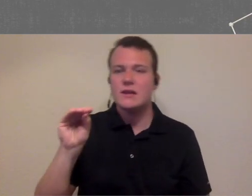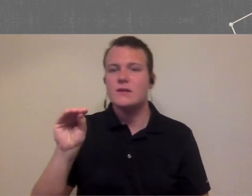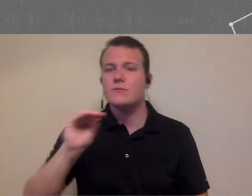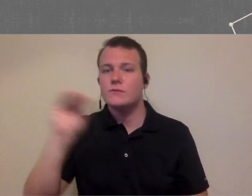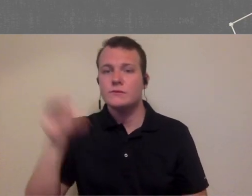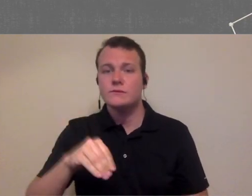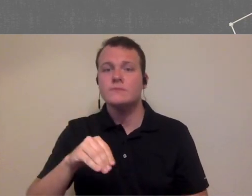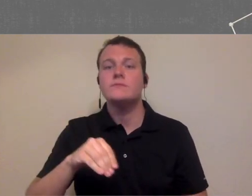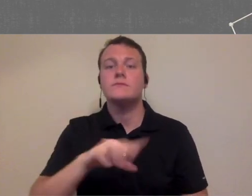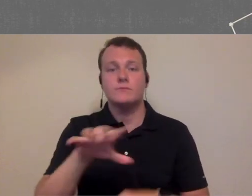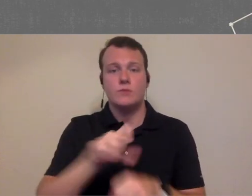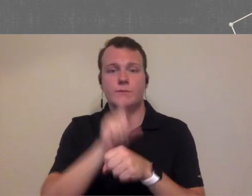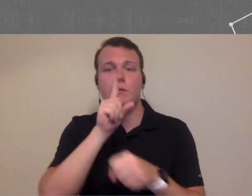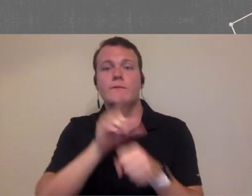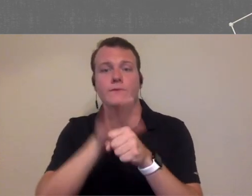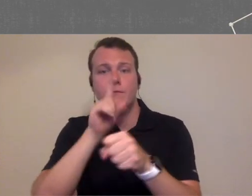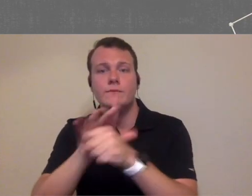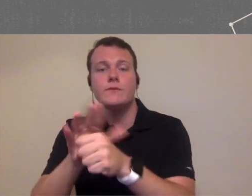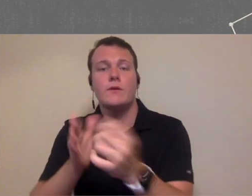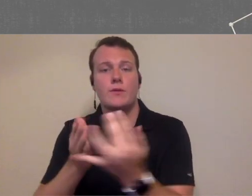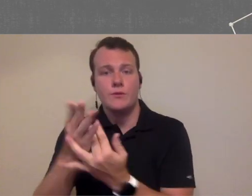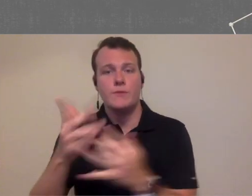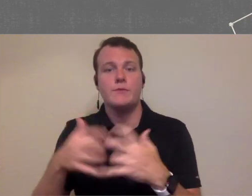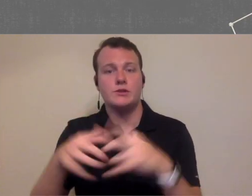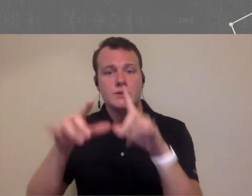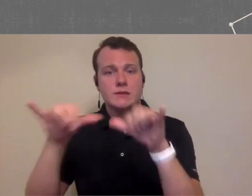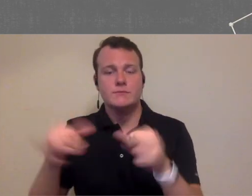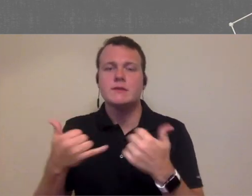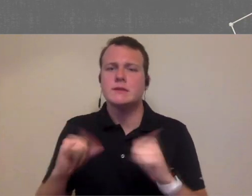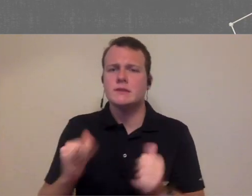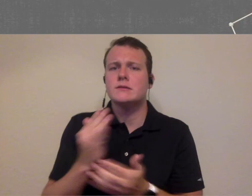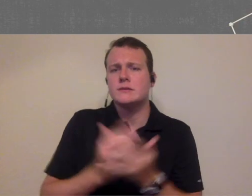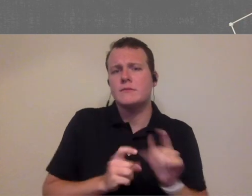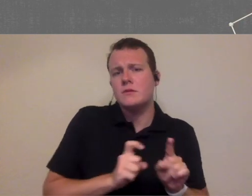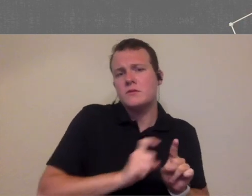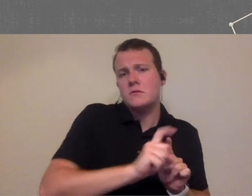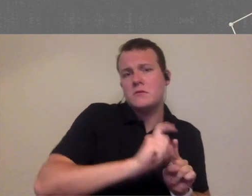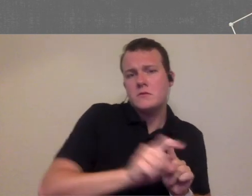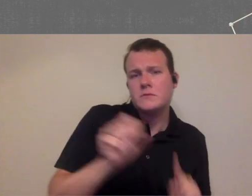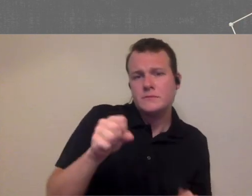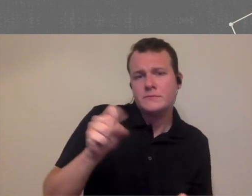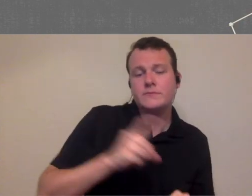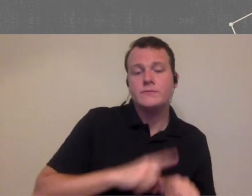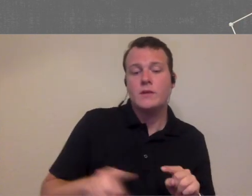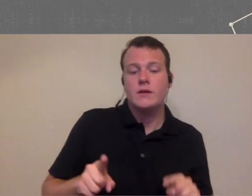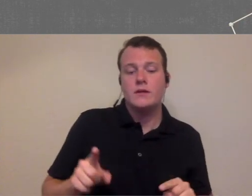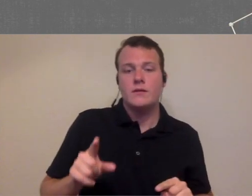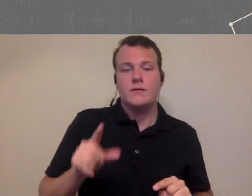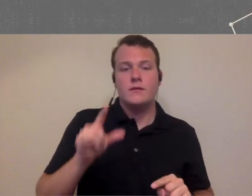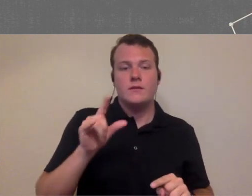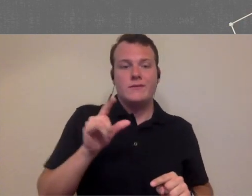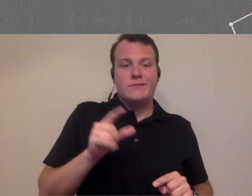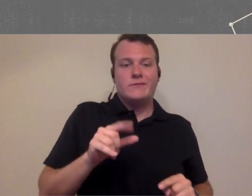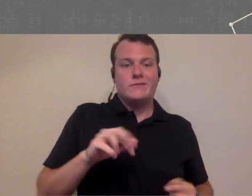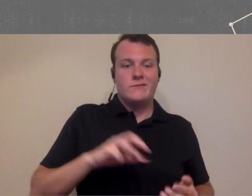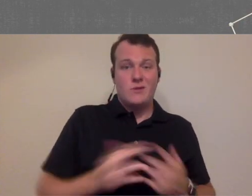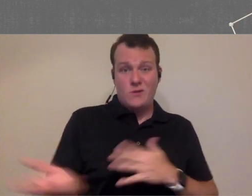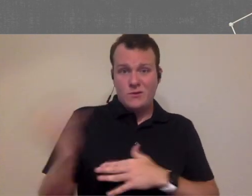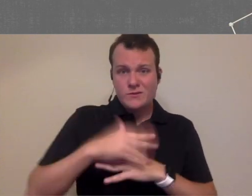percent of appointments were confirmed through the automated methods so they still were making some calls but all of a sudden that person is spending like